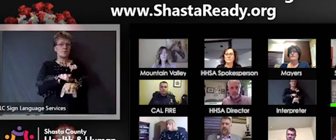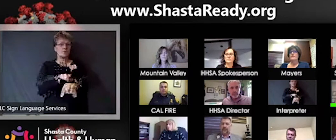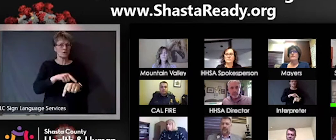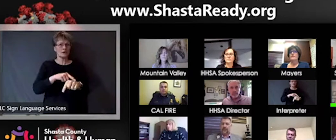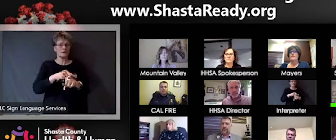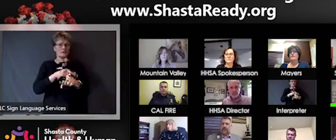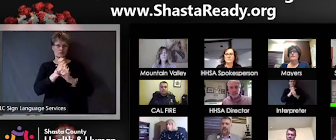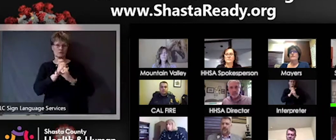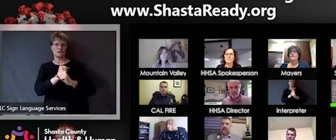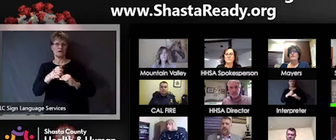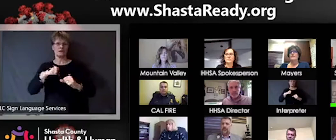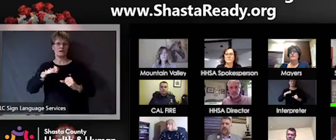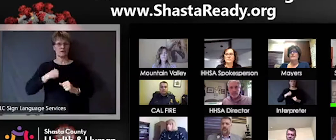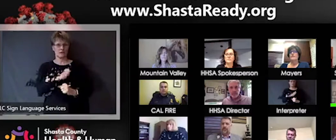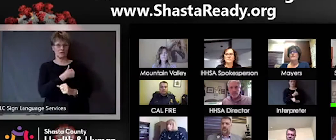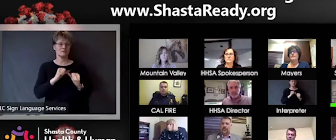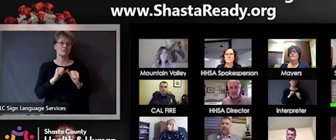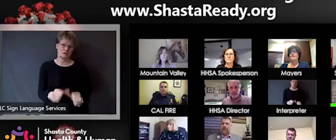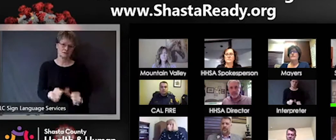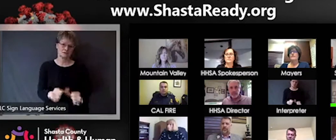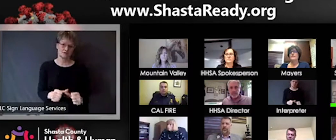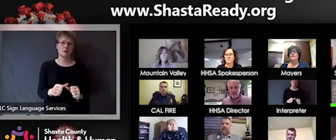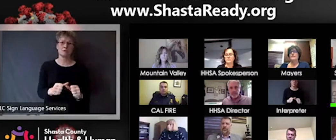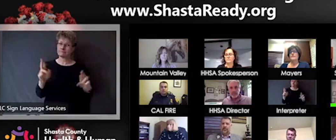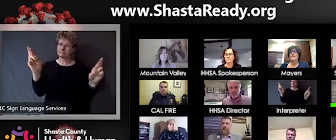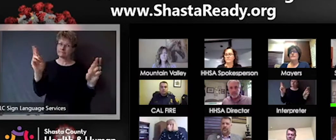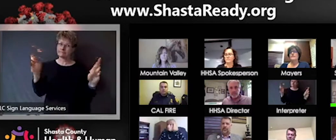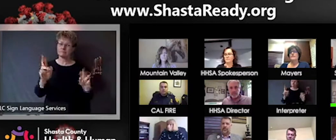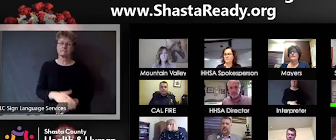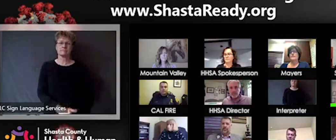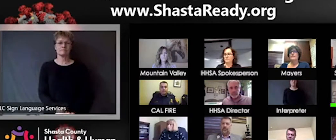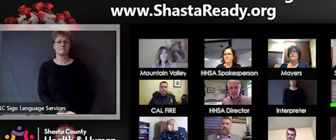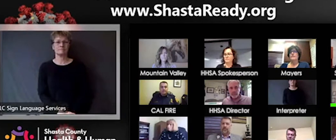talk about testing I know it's it's often a question that people have and